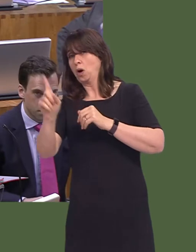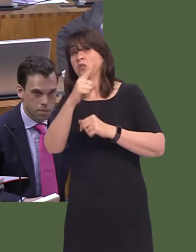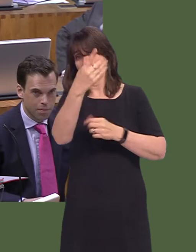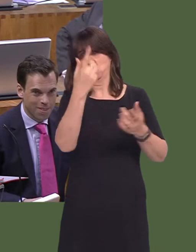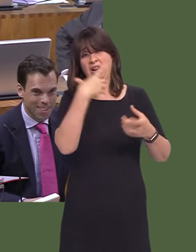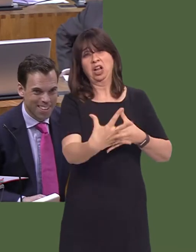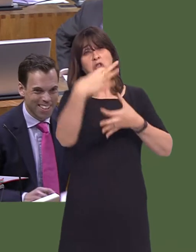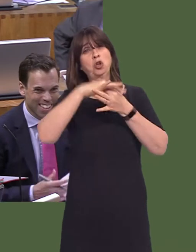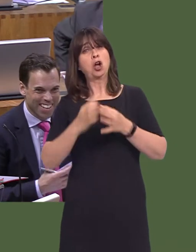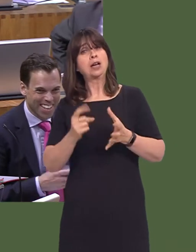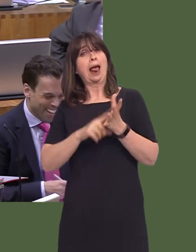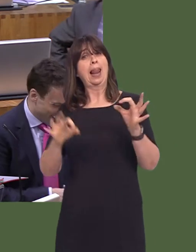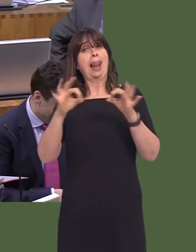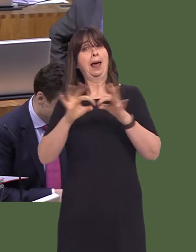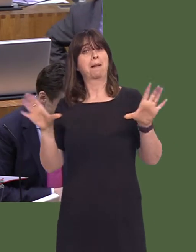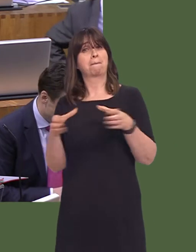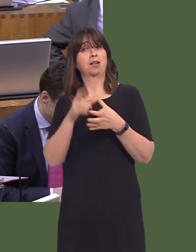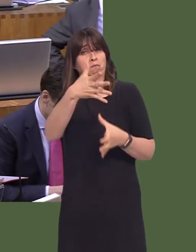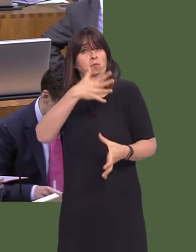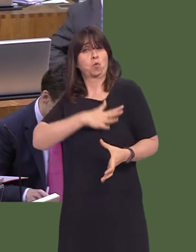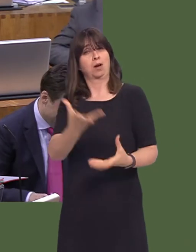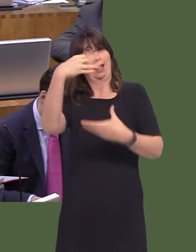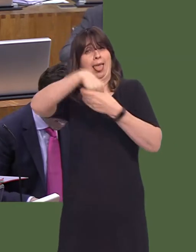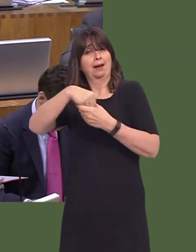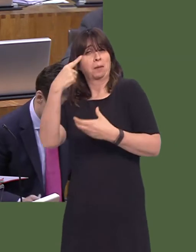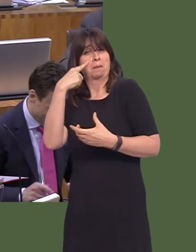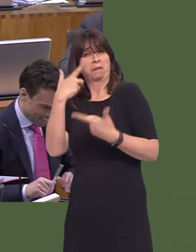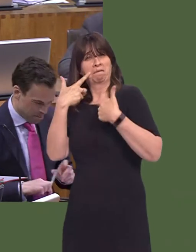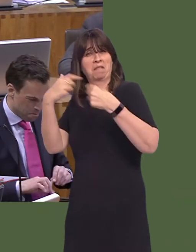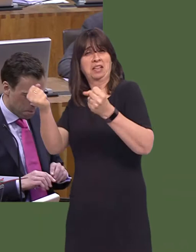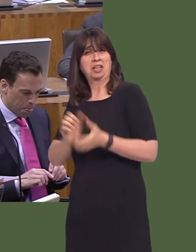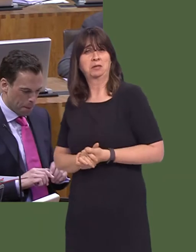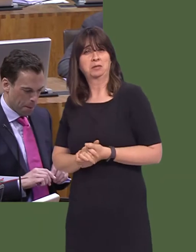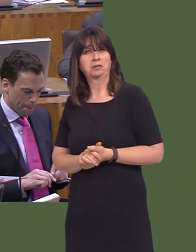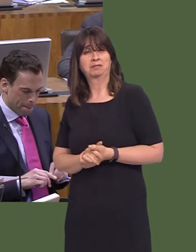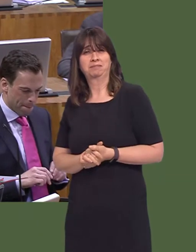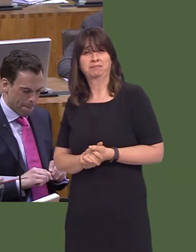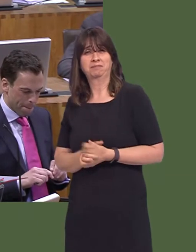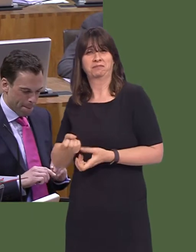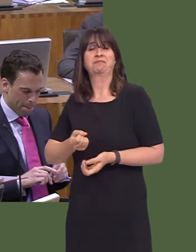of the next Bridgend constituency Labour Party, and I'm sure he will be enlightened as a result of that. Can I say that it's hugely important that